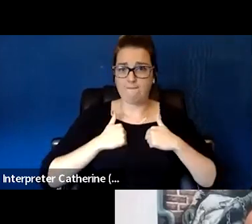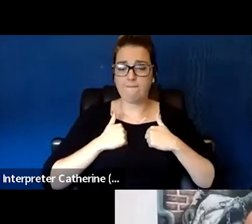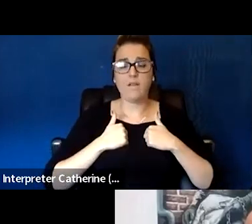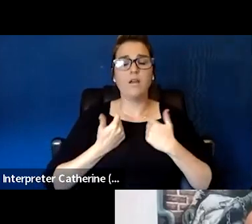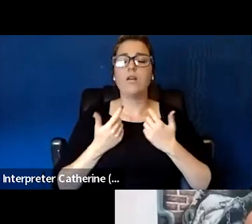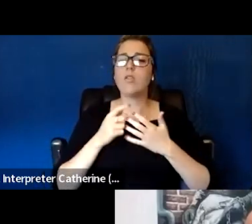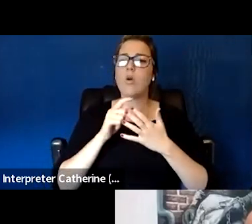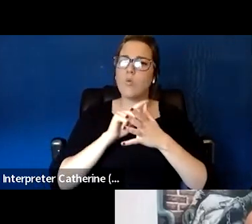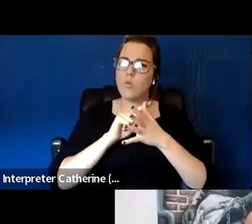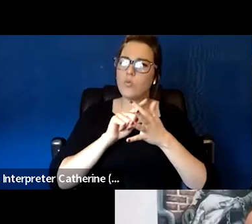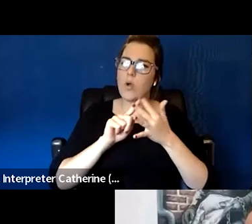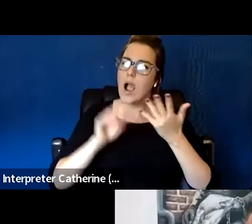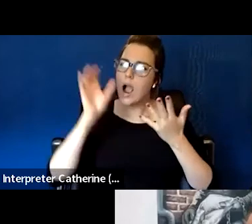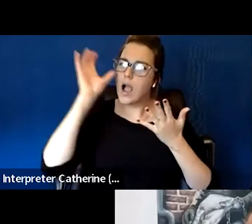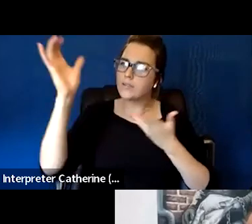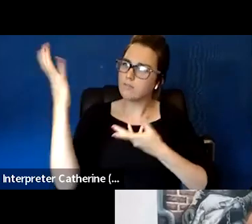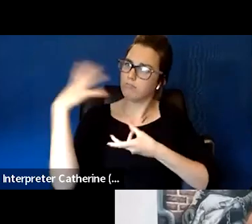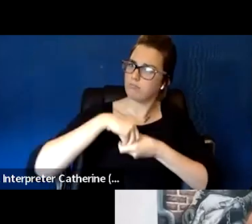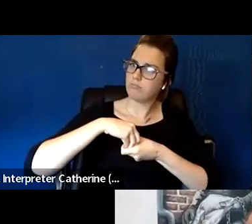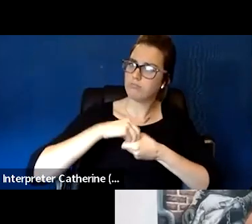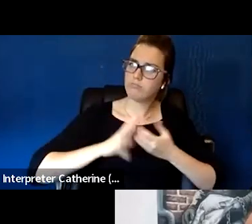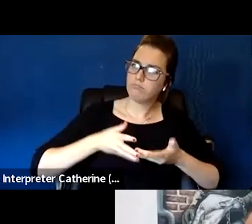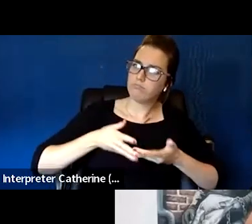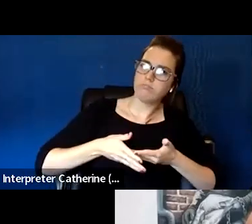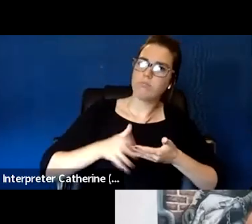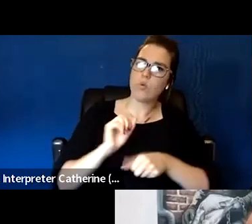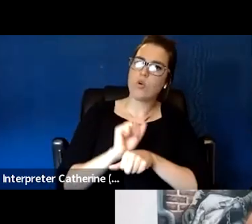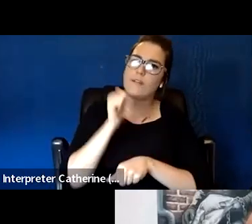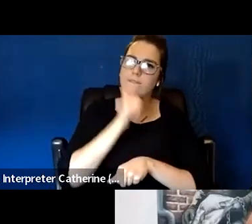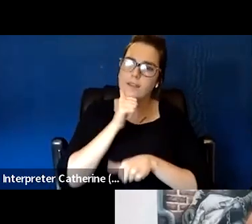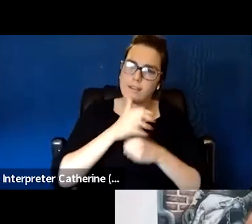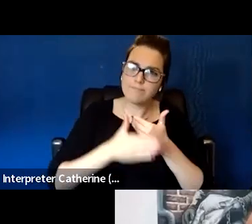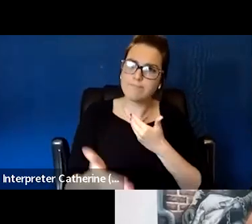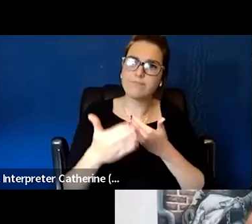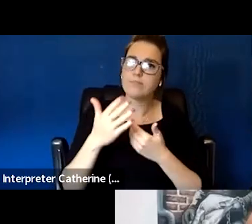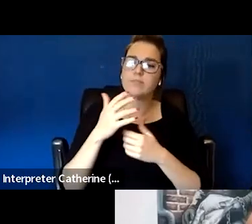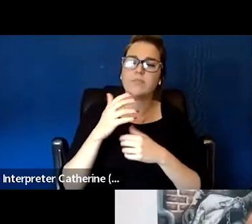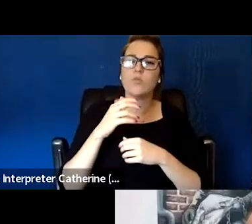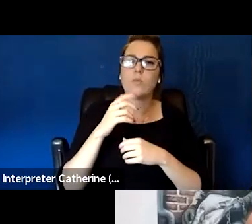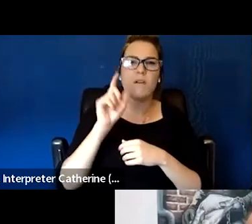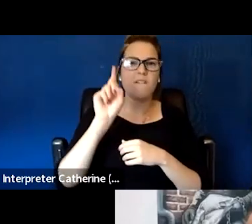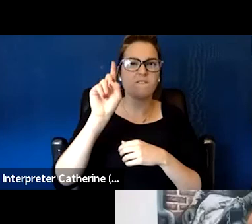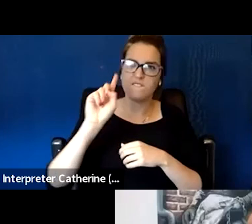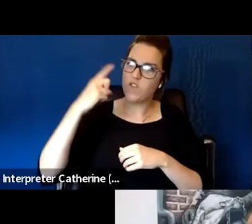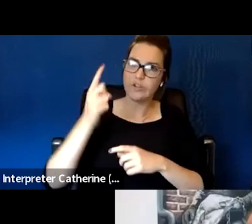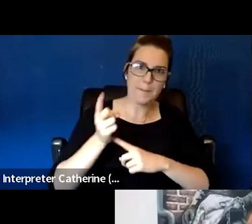into everything we do, like how we show up from the minute we walk in the door to how we treat each other's staff, to how we treat our leadership,